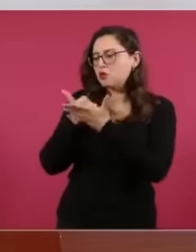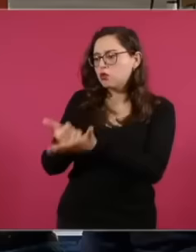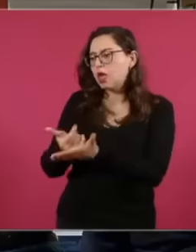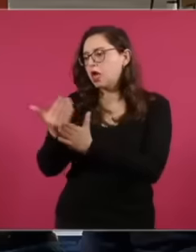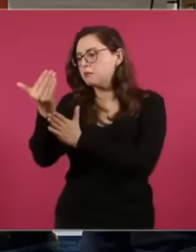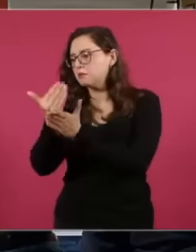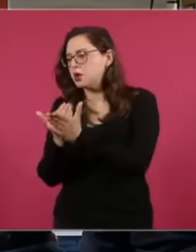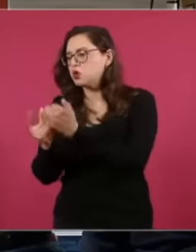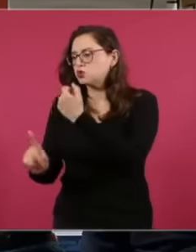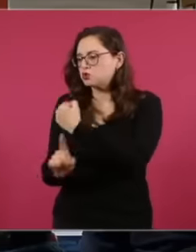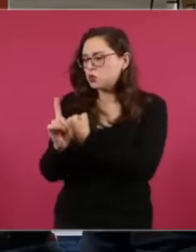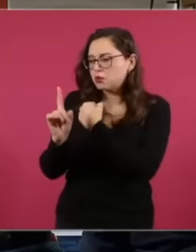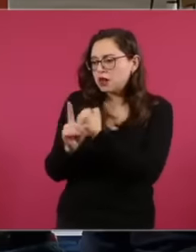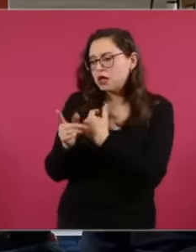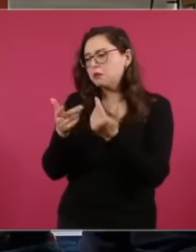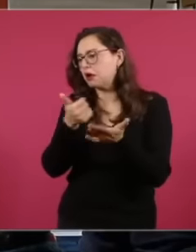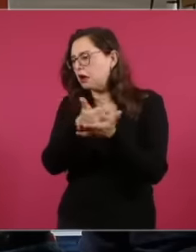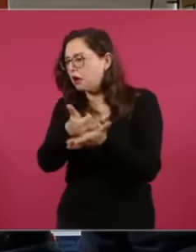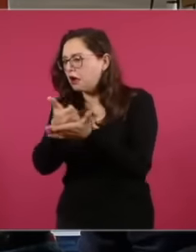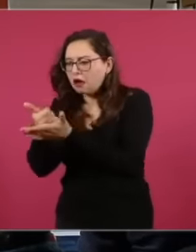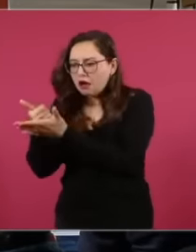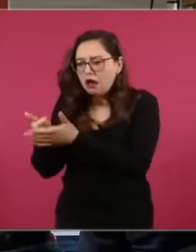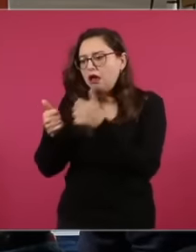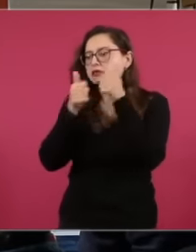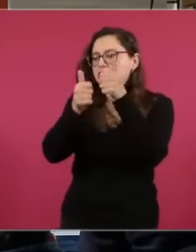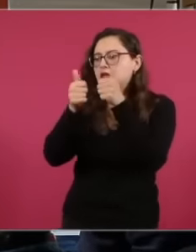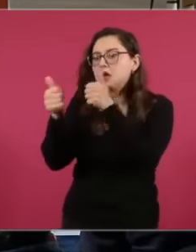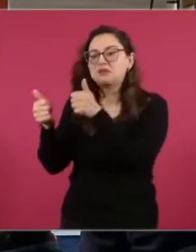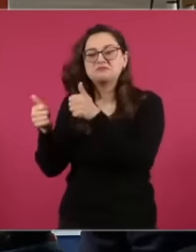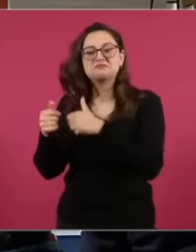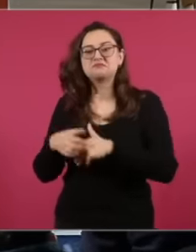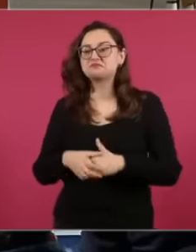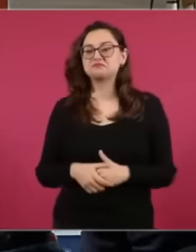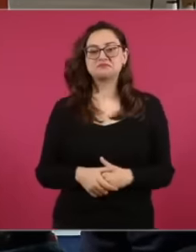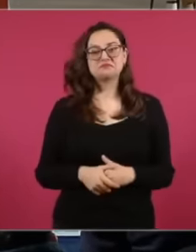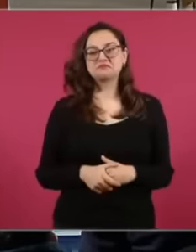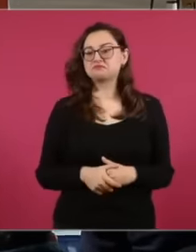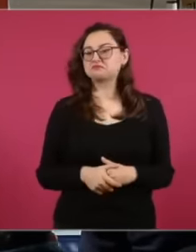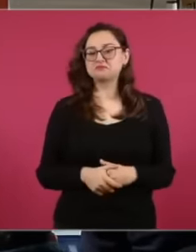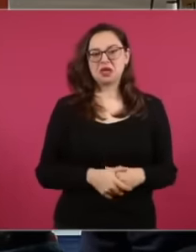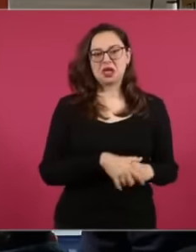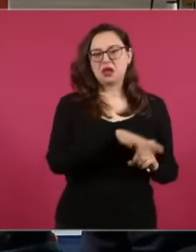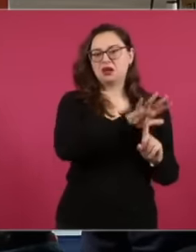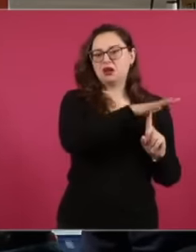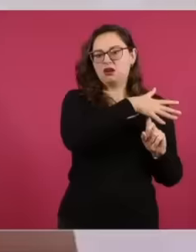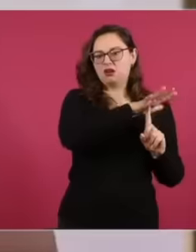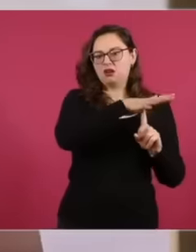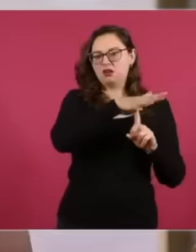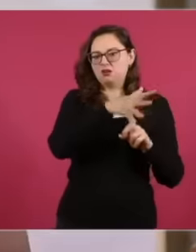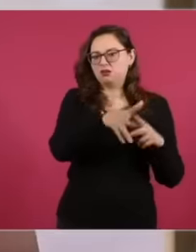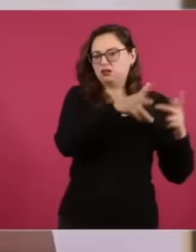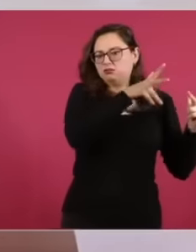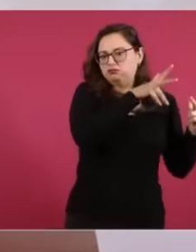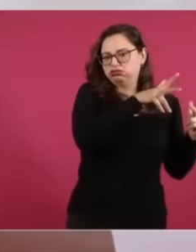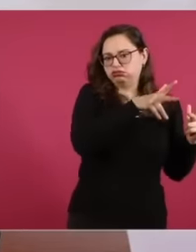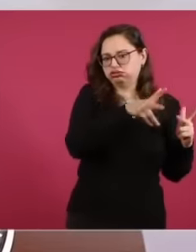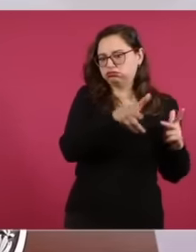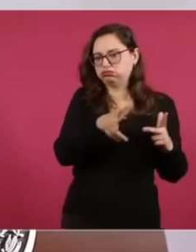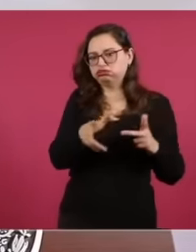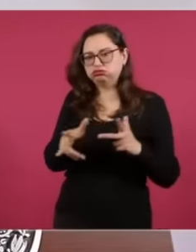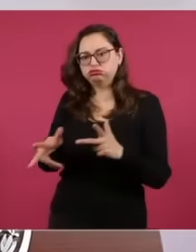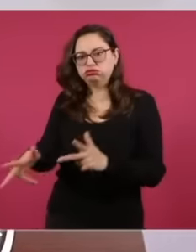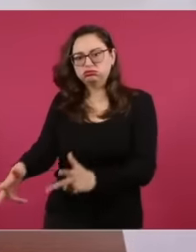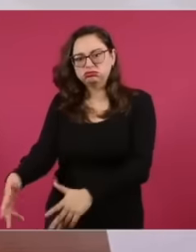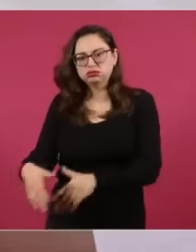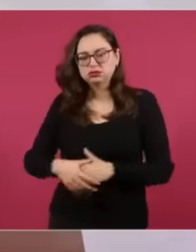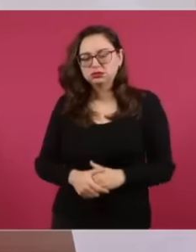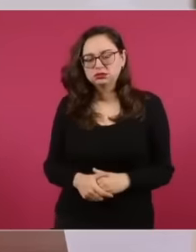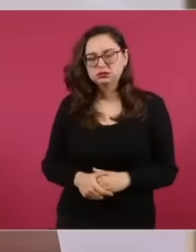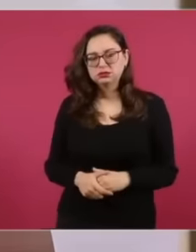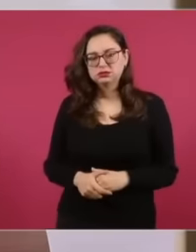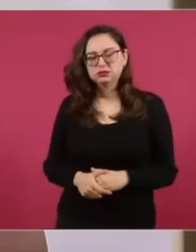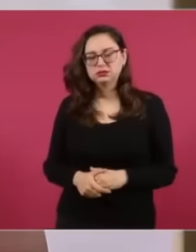helicopters to carry out